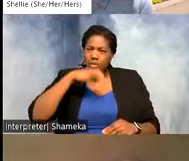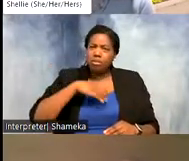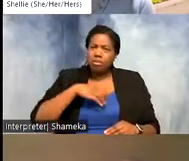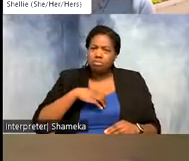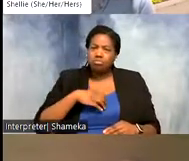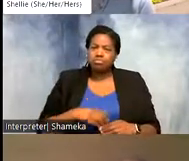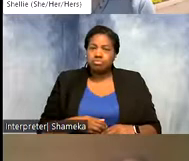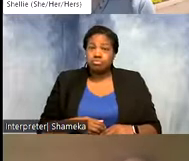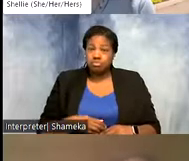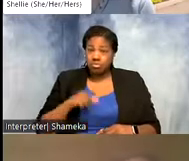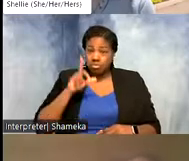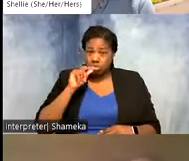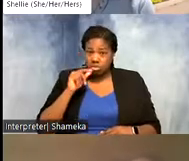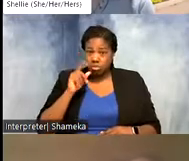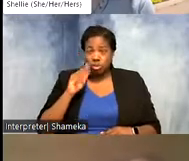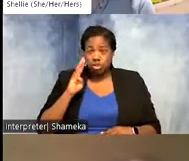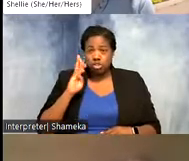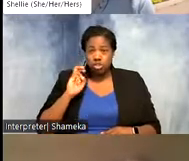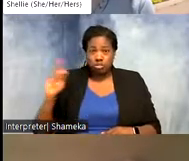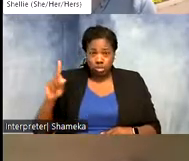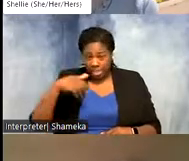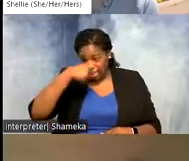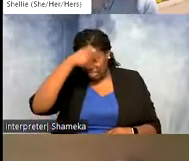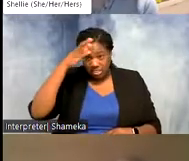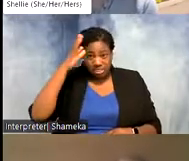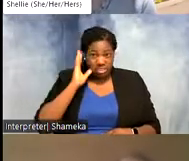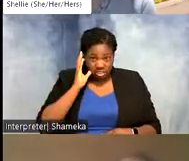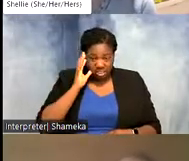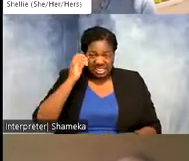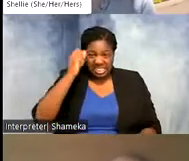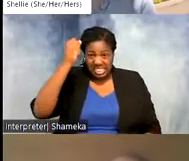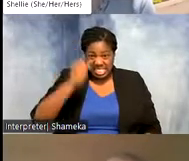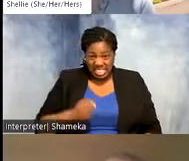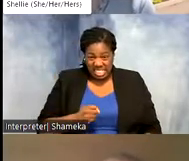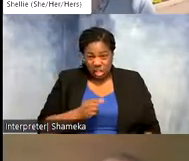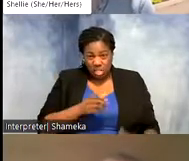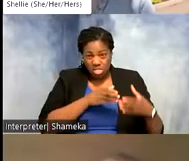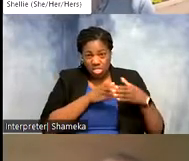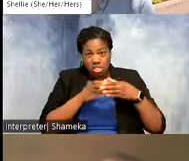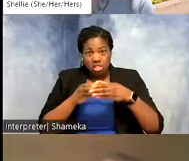So, after the birds breed in Alaska, it heads south and so actually in the first year, you can see a